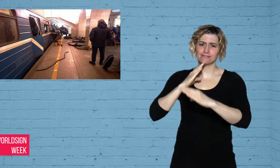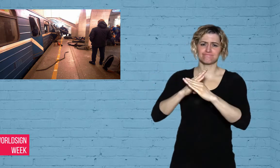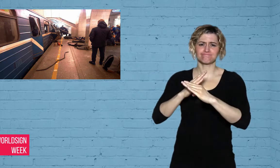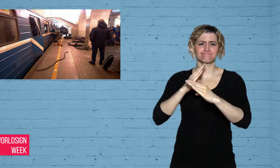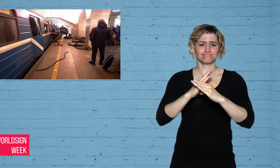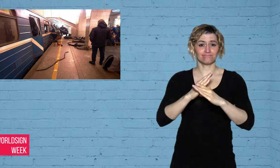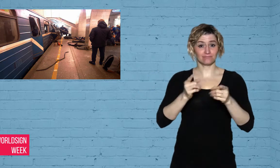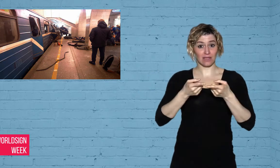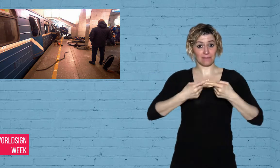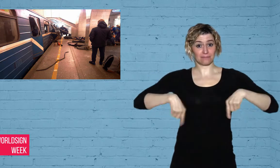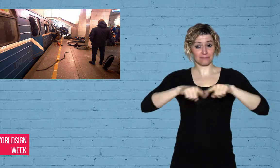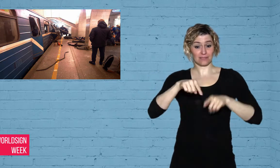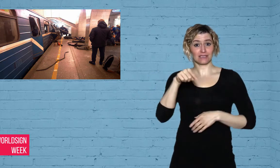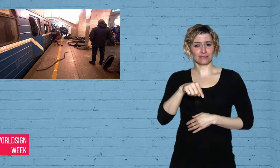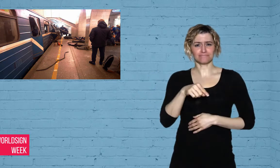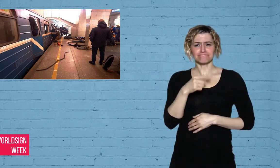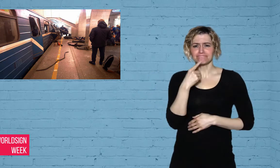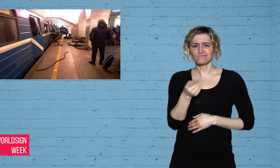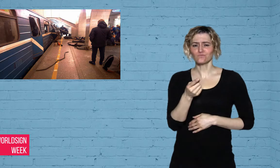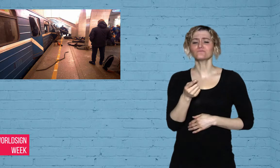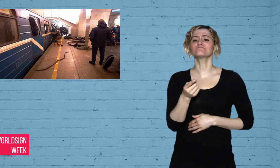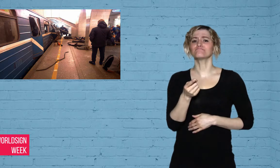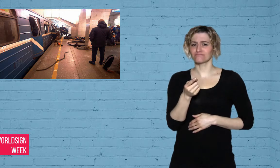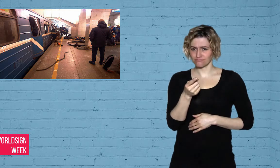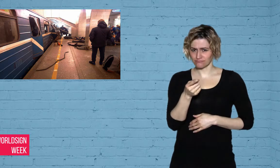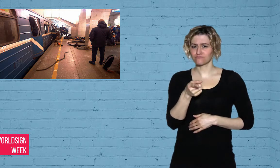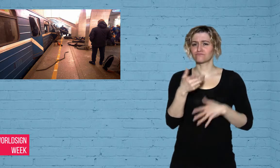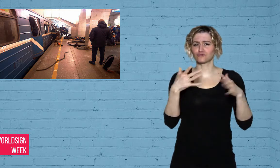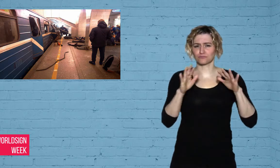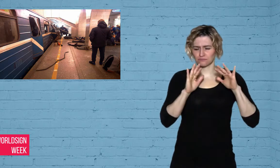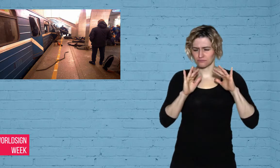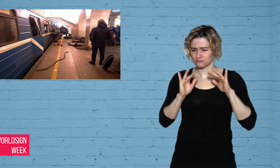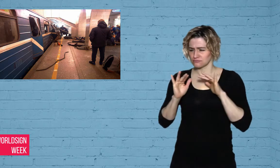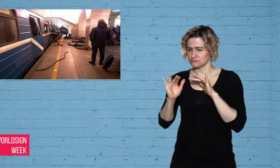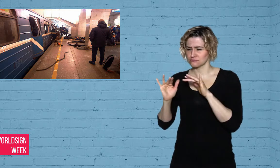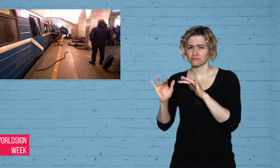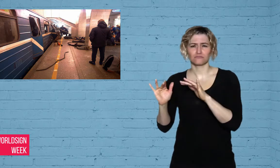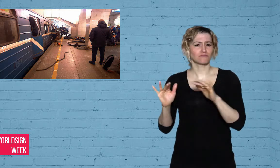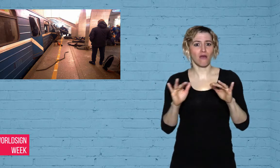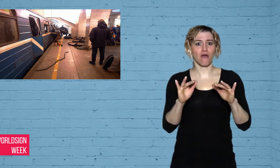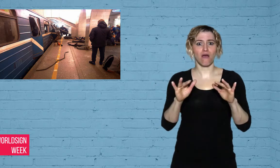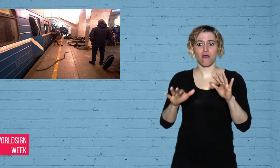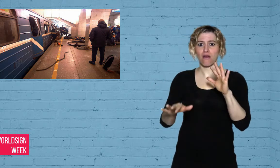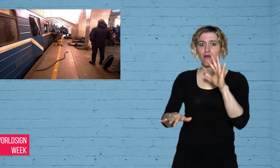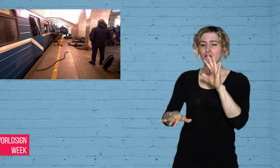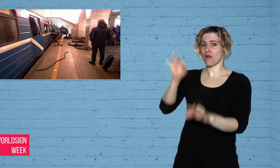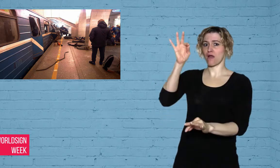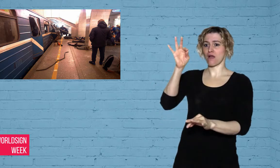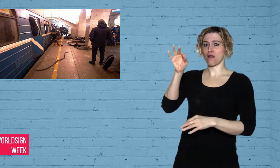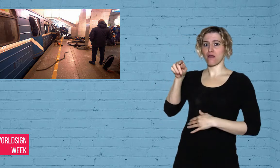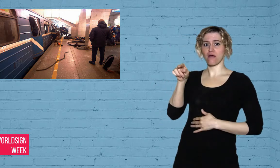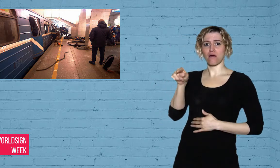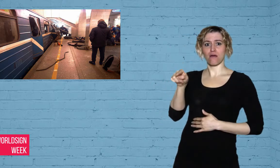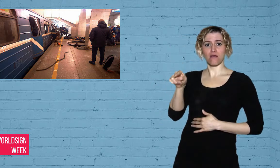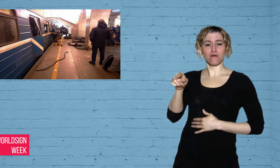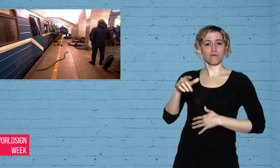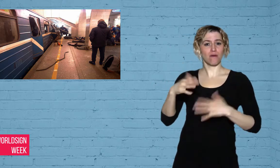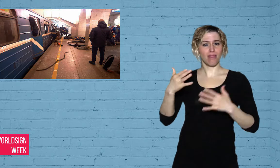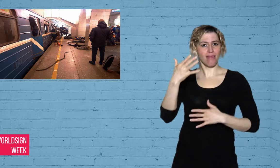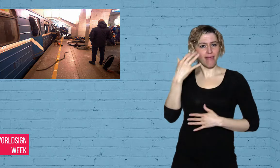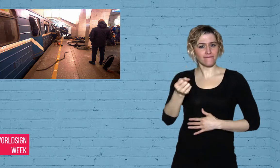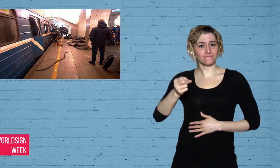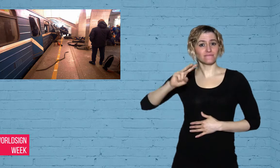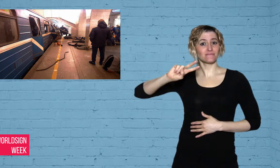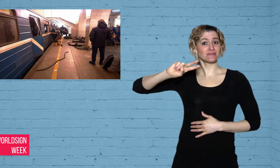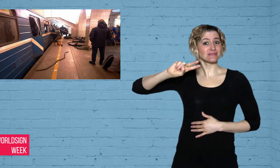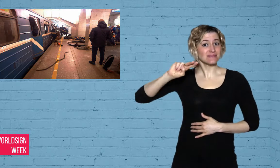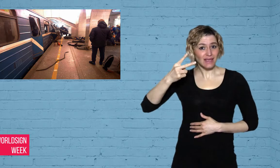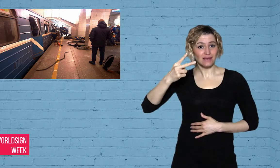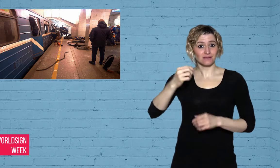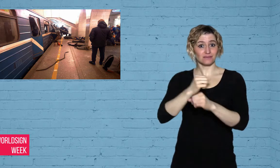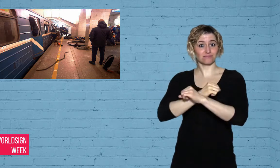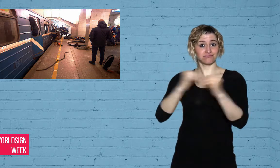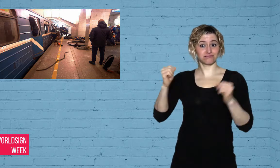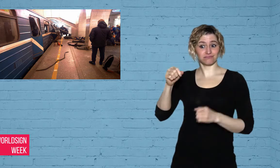Russia’s Anti-Terrorism Committee claim